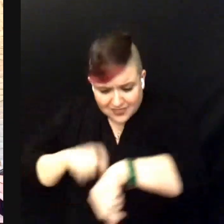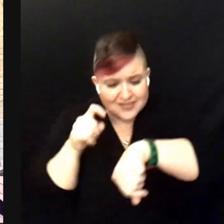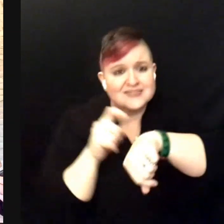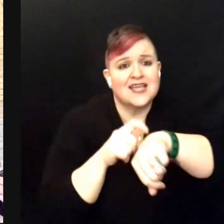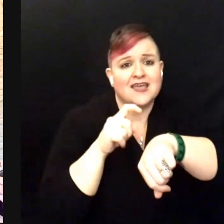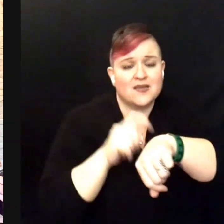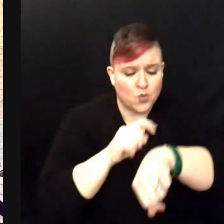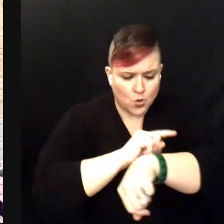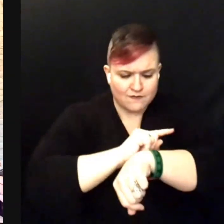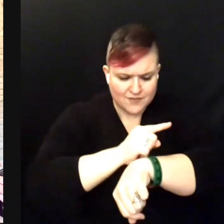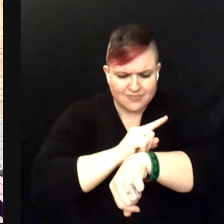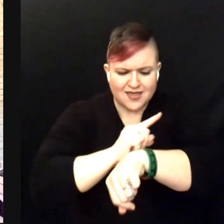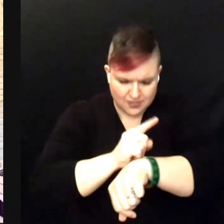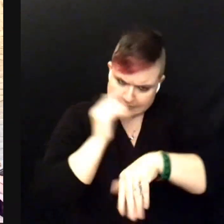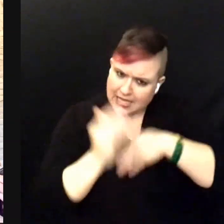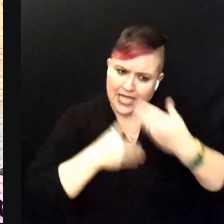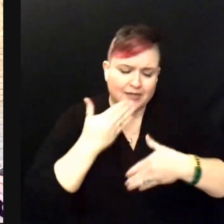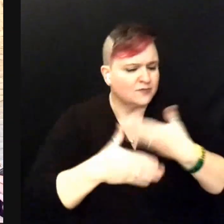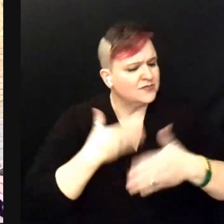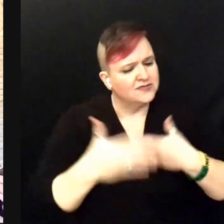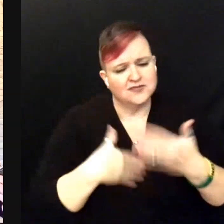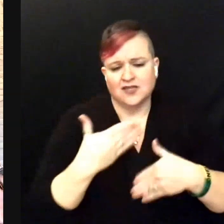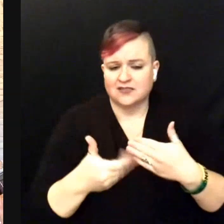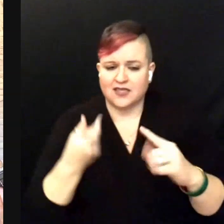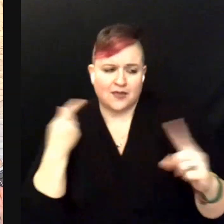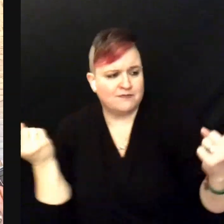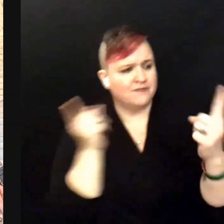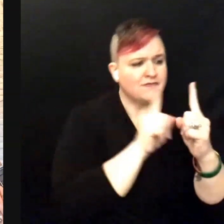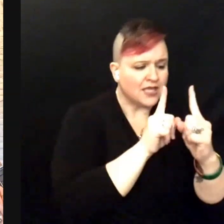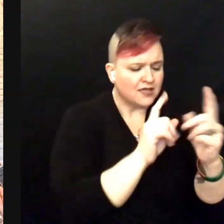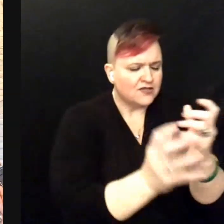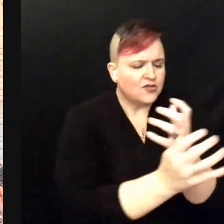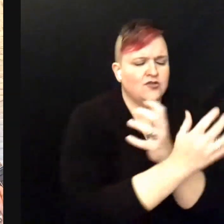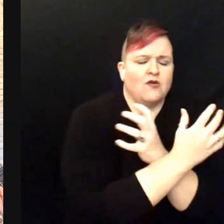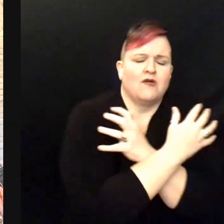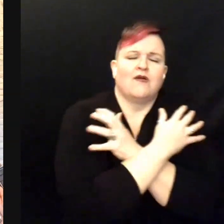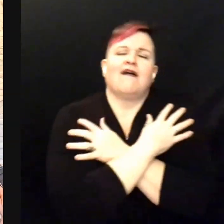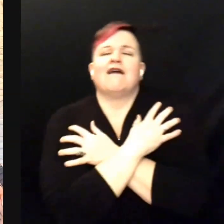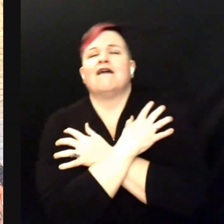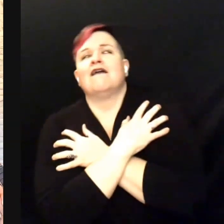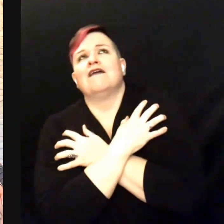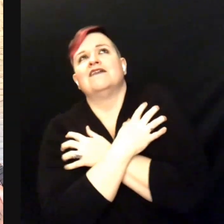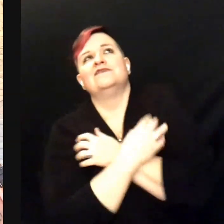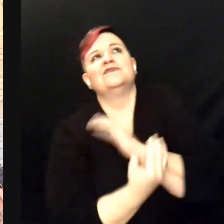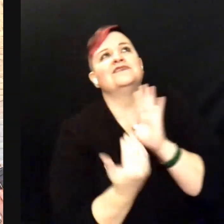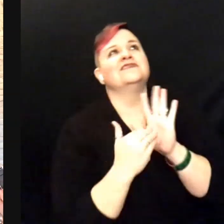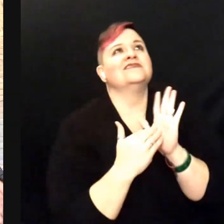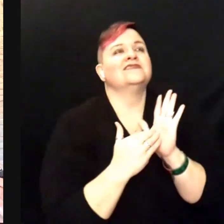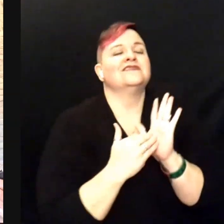move through time till I am in your arms